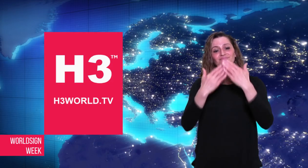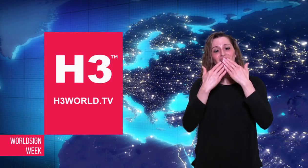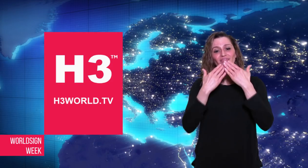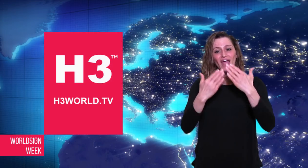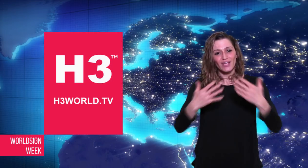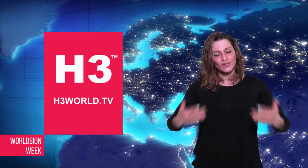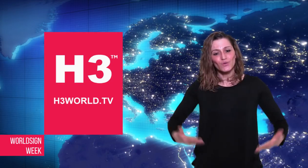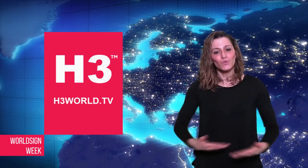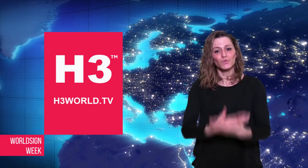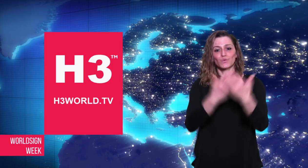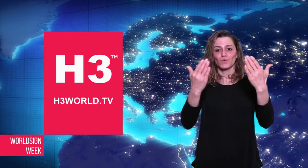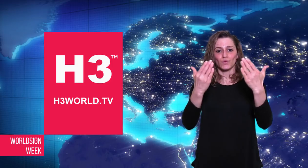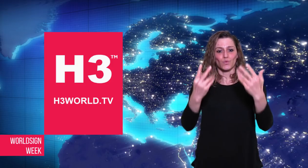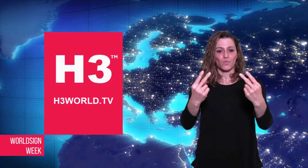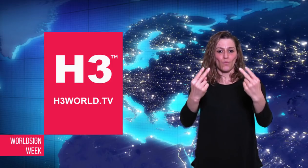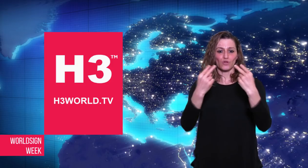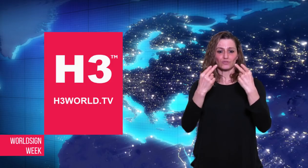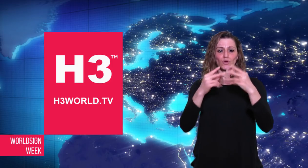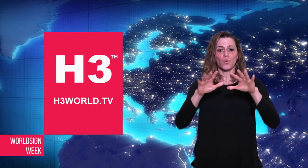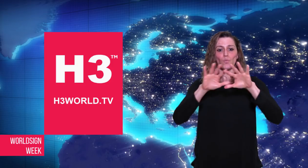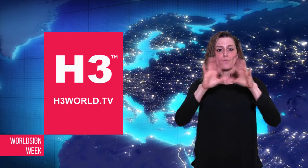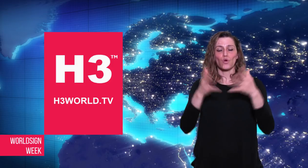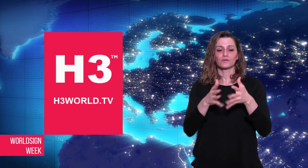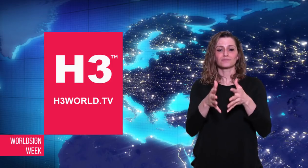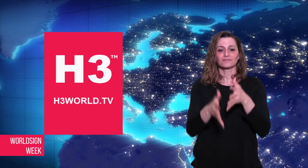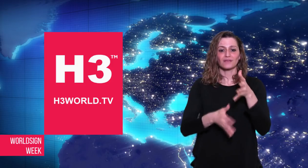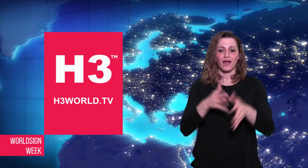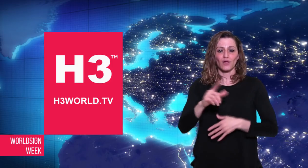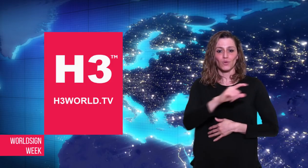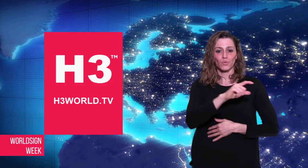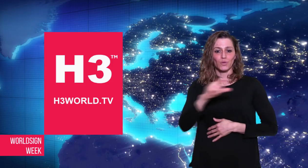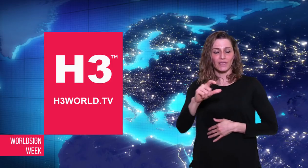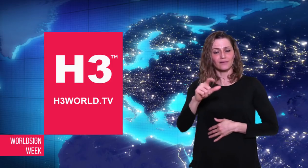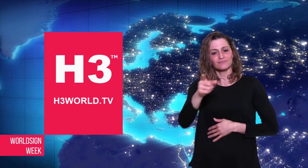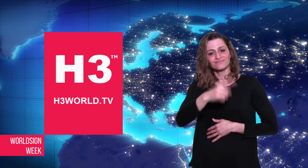Thank you for watching WorldSign Week,